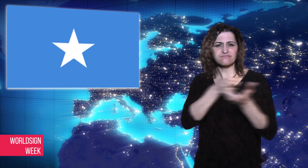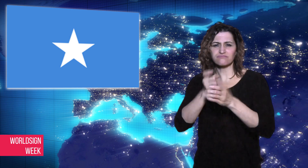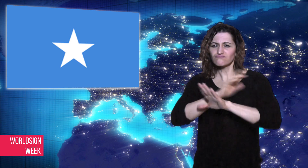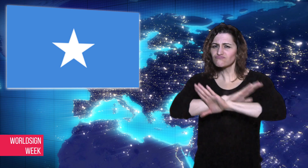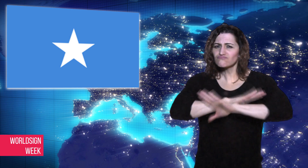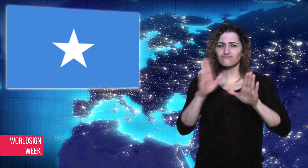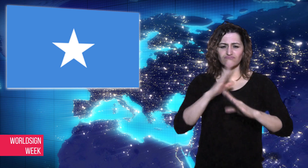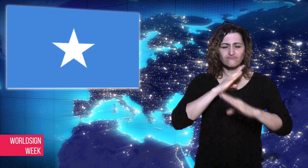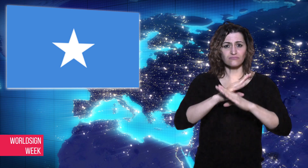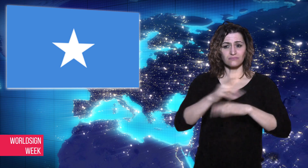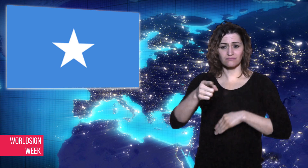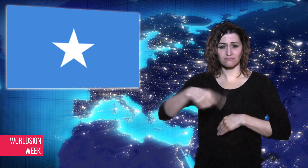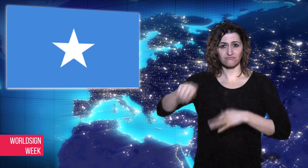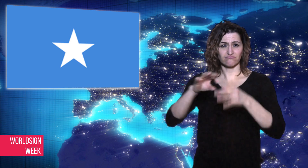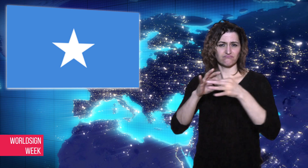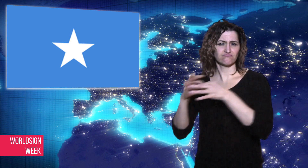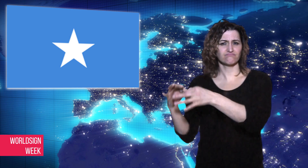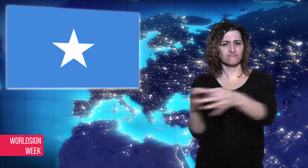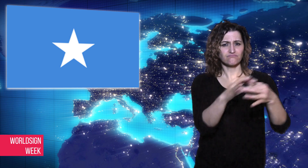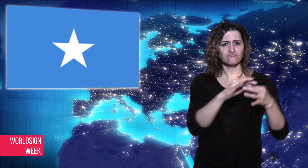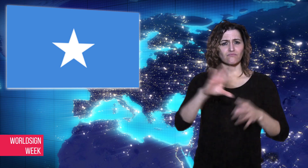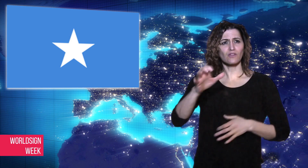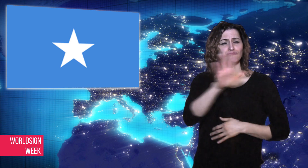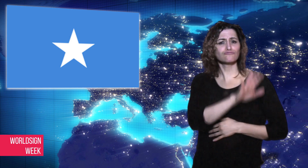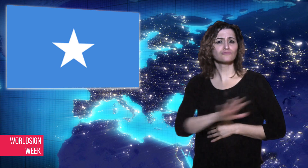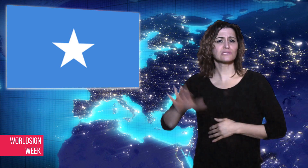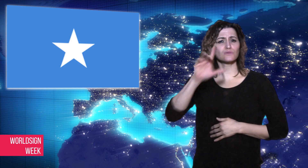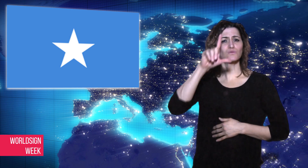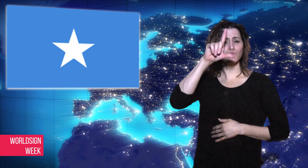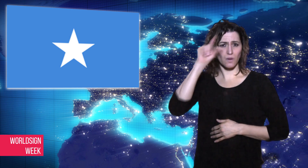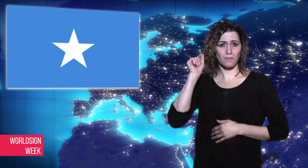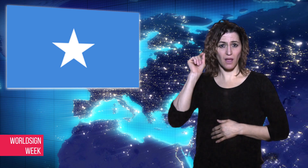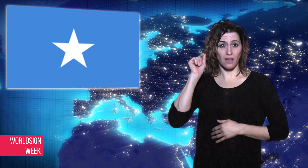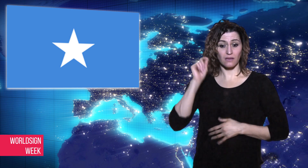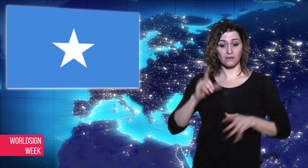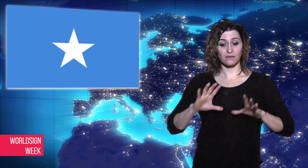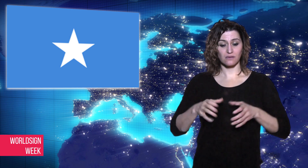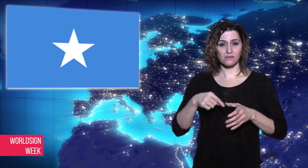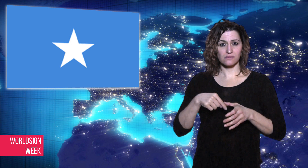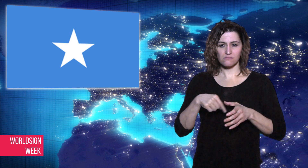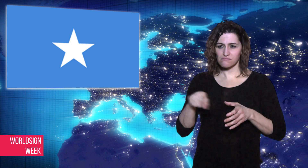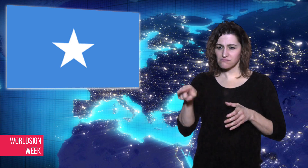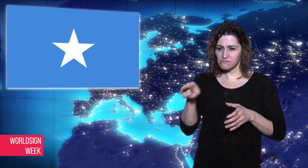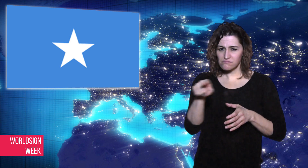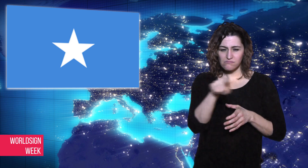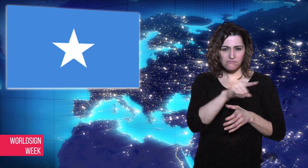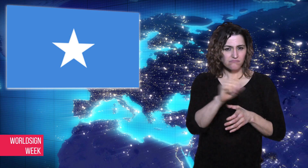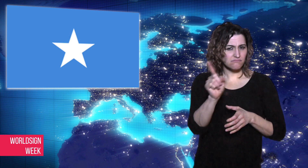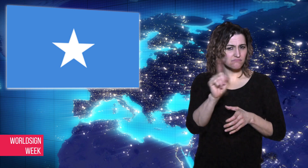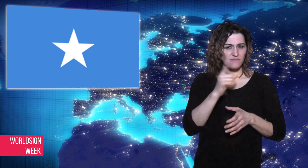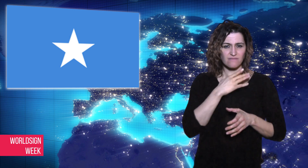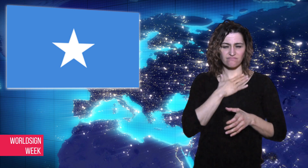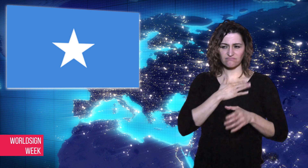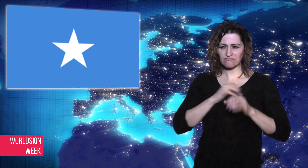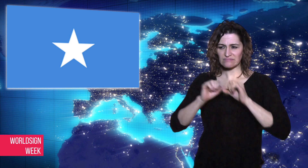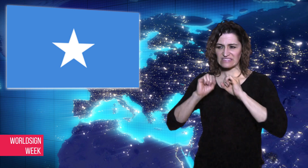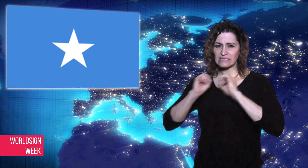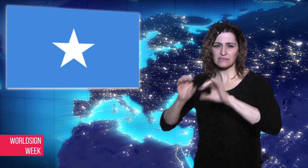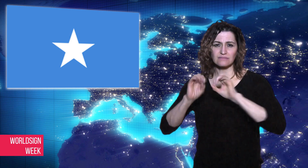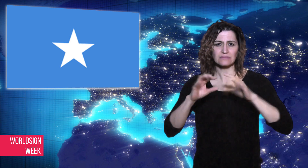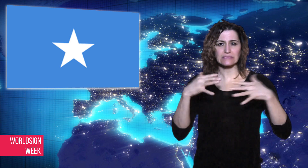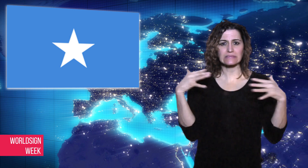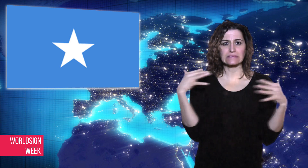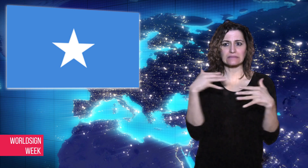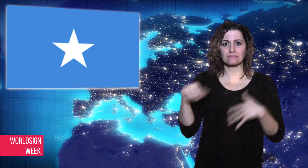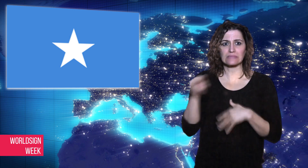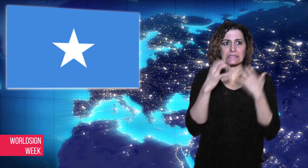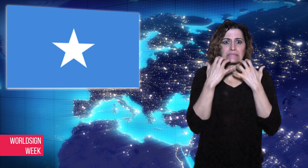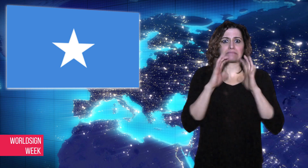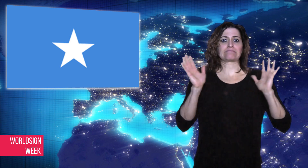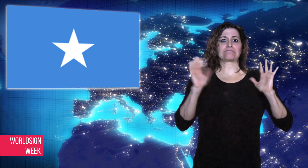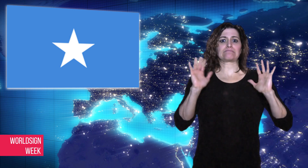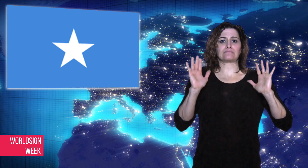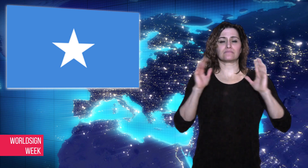Many Somali, however, were not